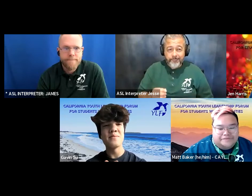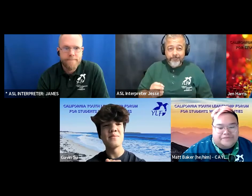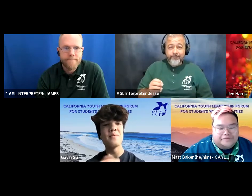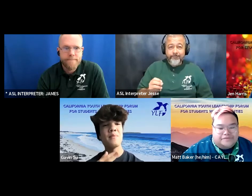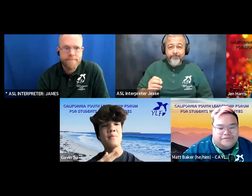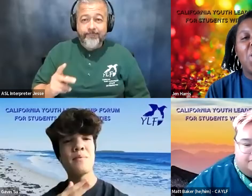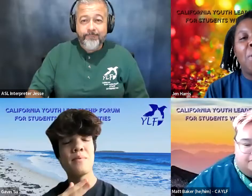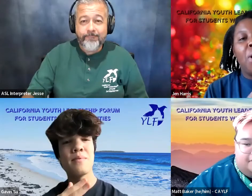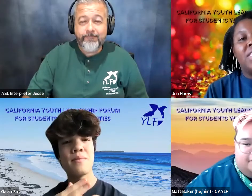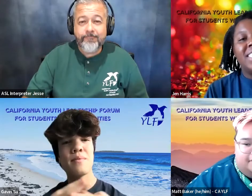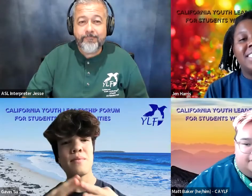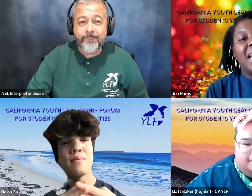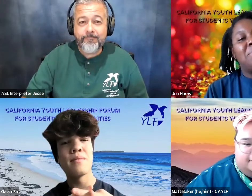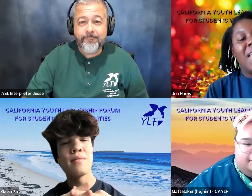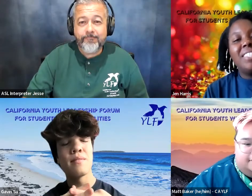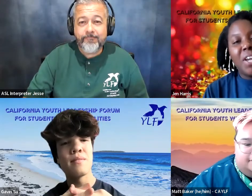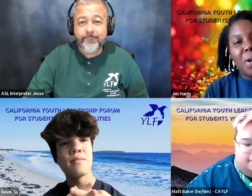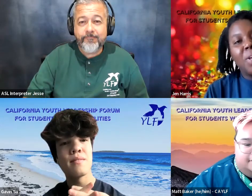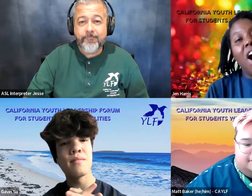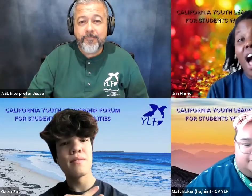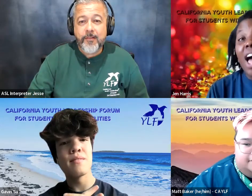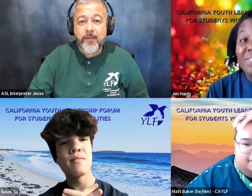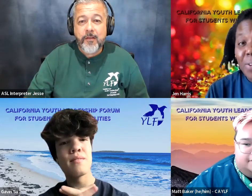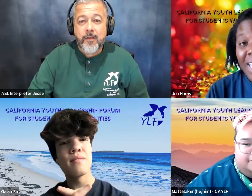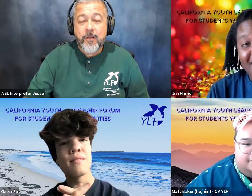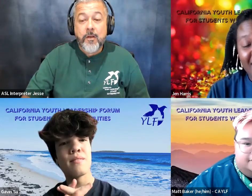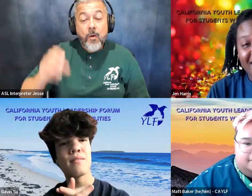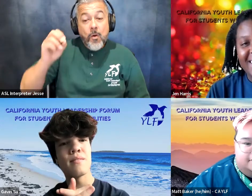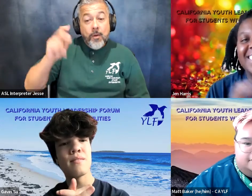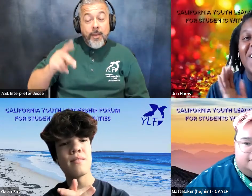and so this time next year when all of you as delegates